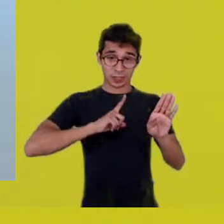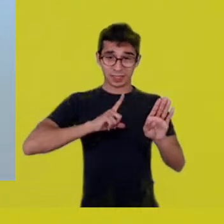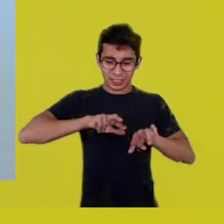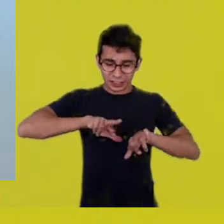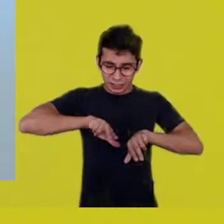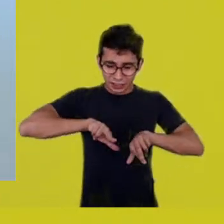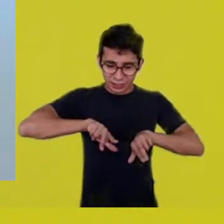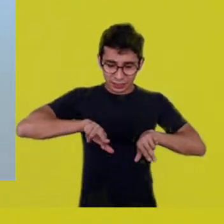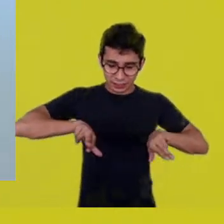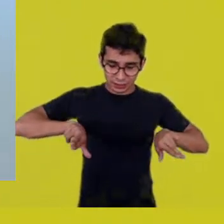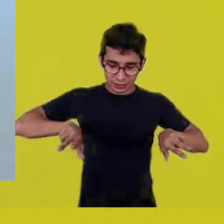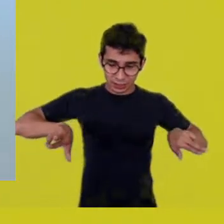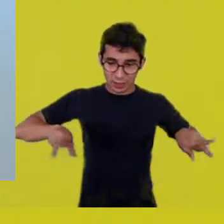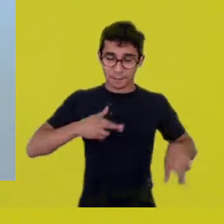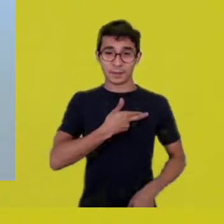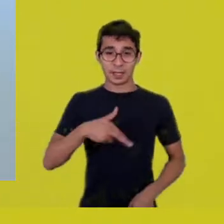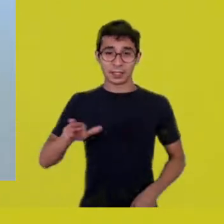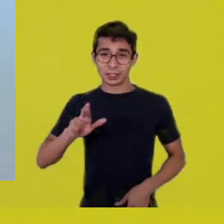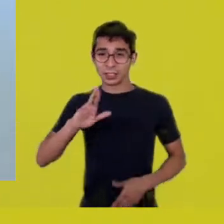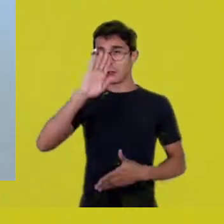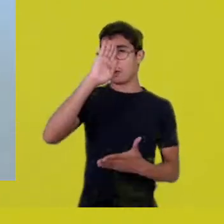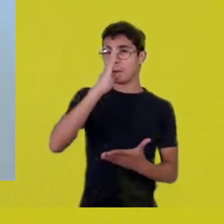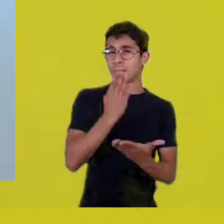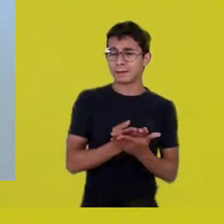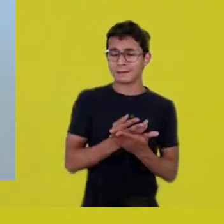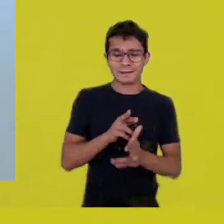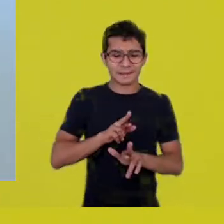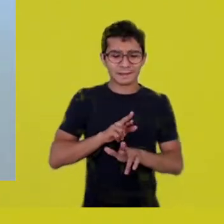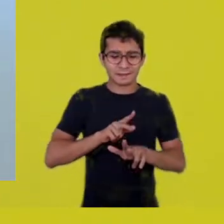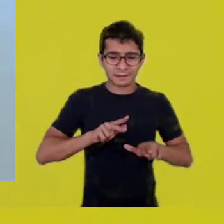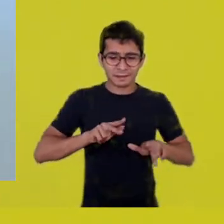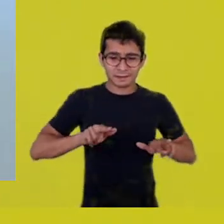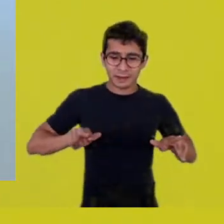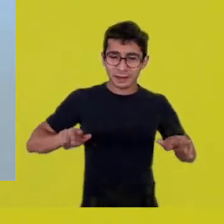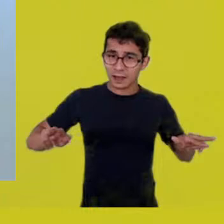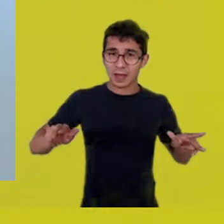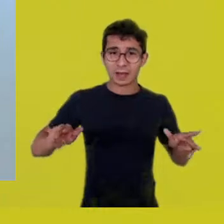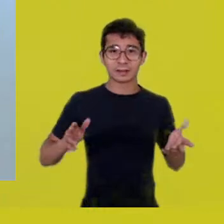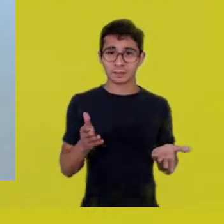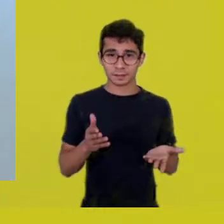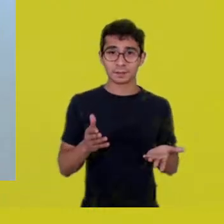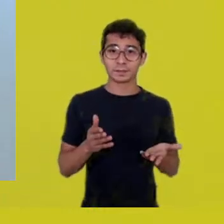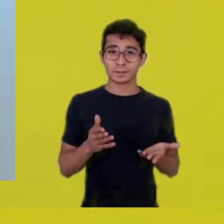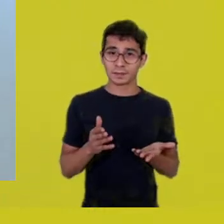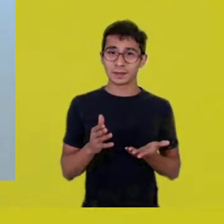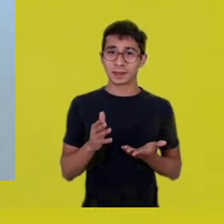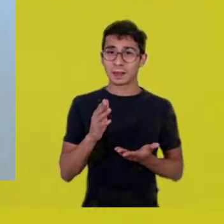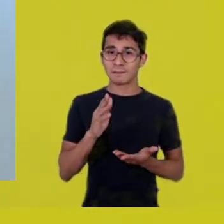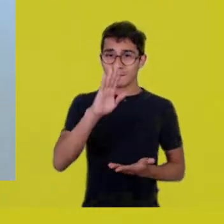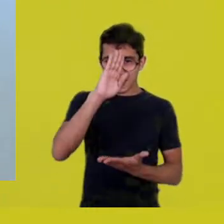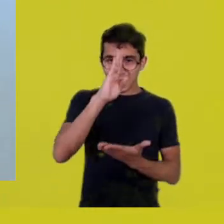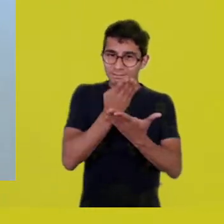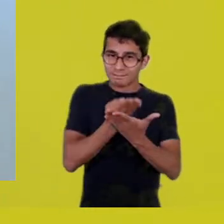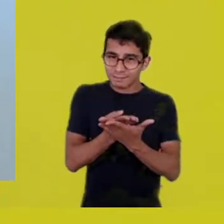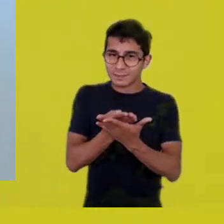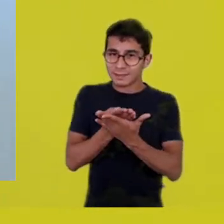so much syncretism. Perhaps the word “syncretism” itself is a concealment,